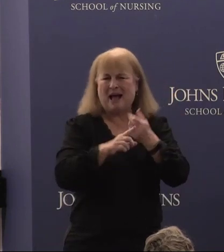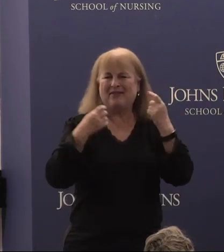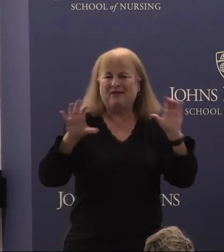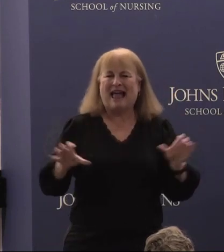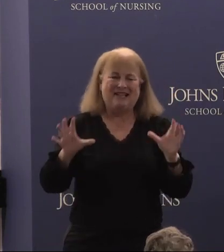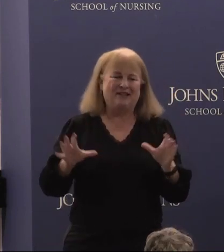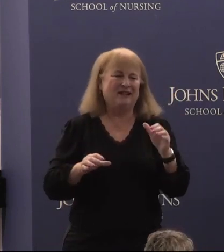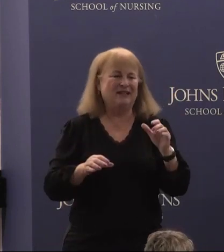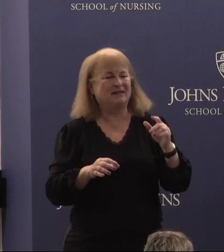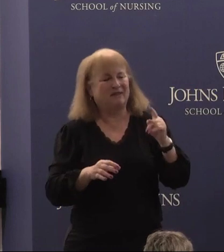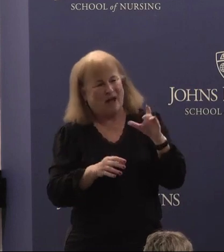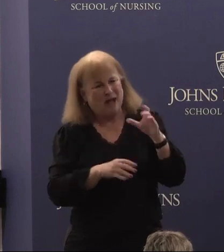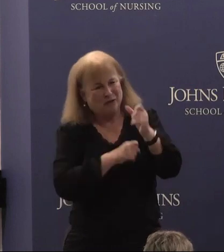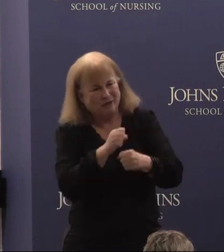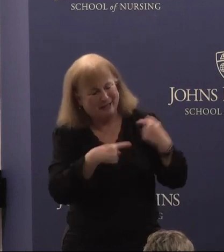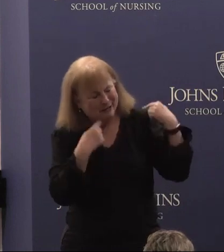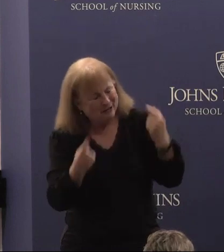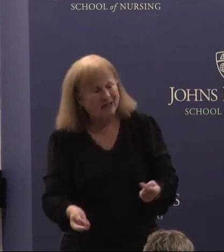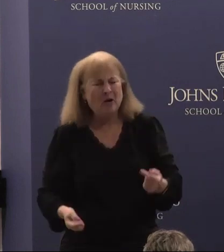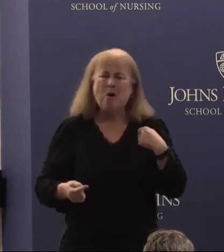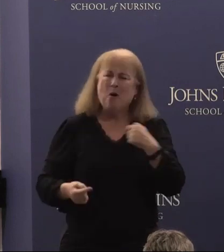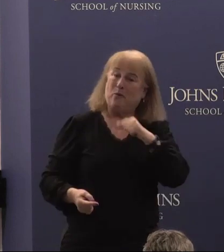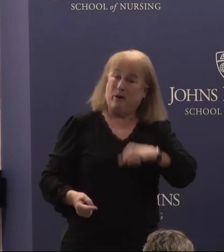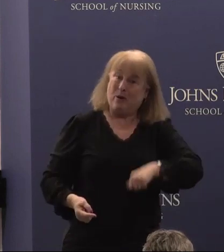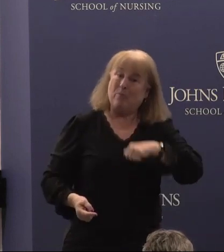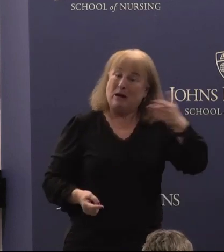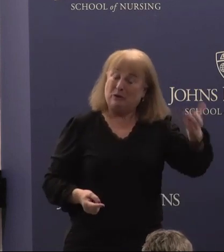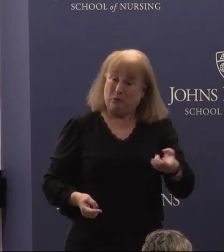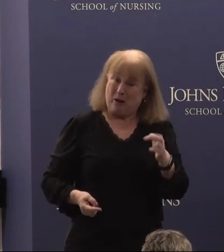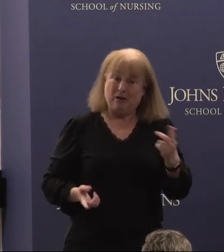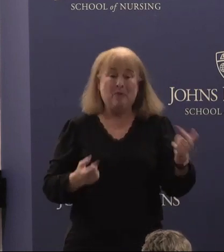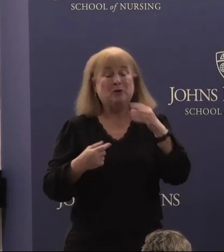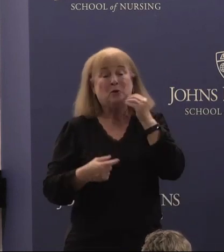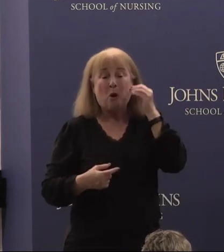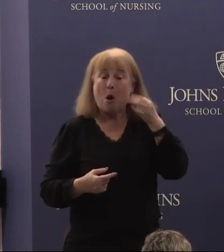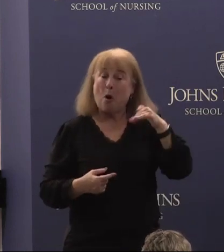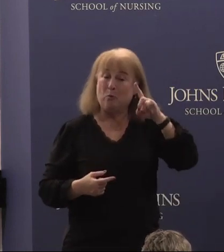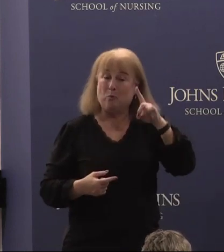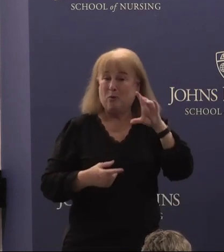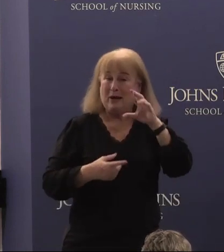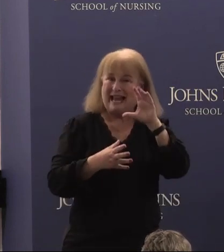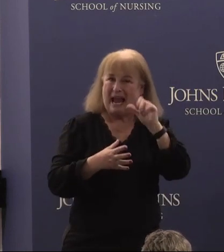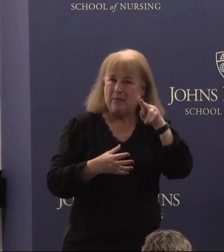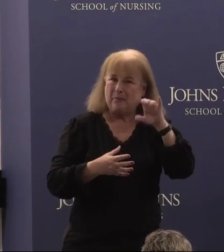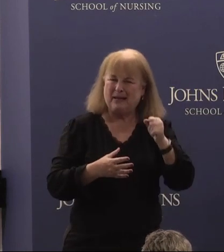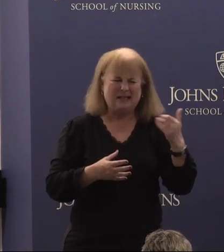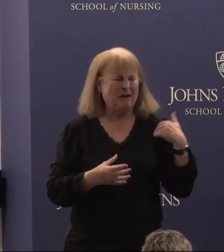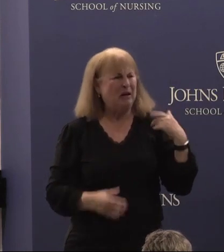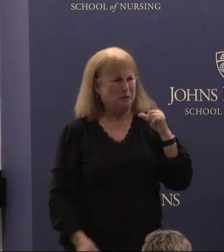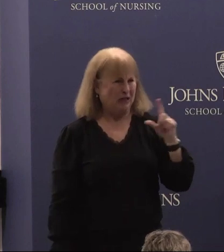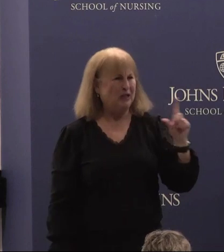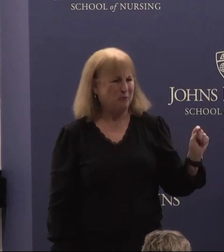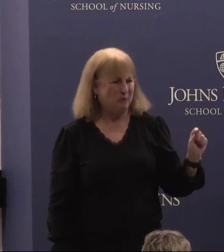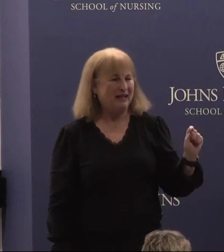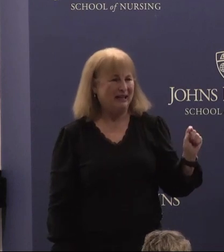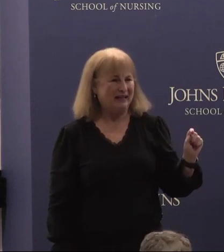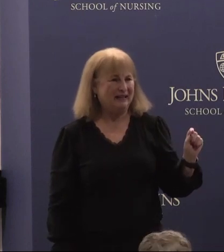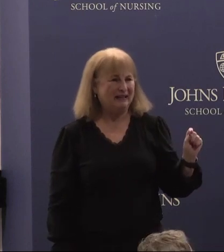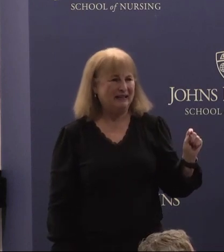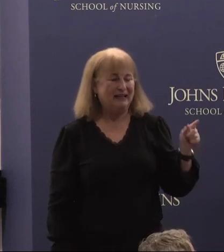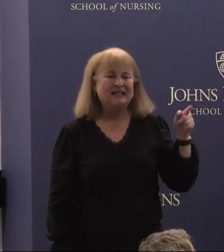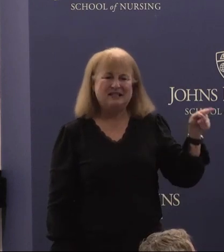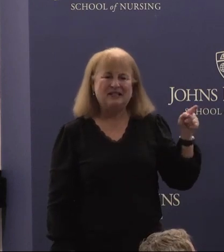century. We were proud in fact to welcome her to the Homewood campus back in 2020. When she spoke